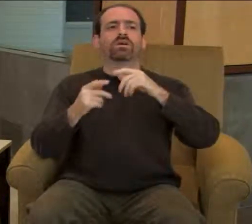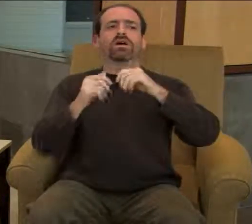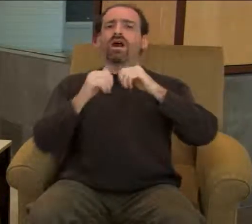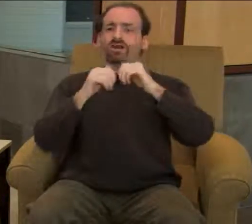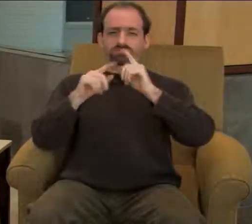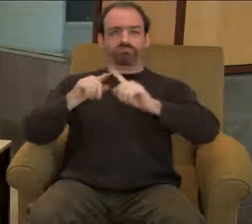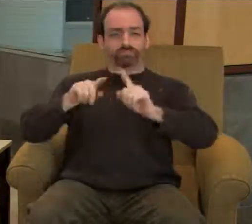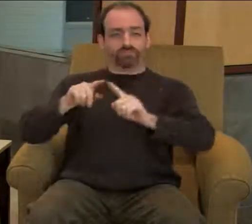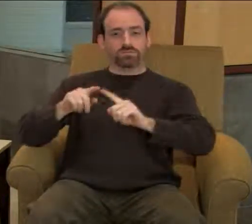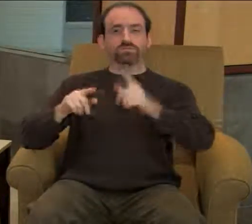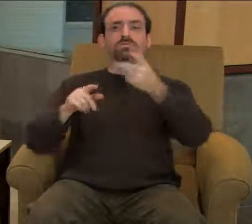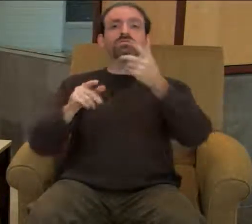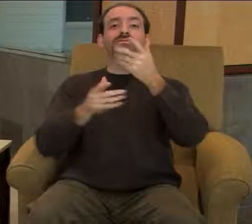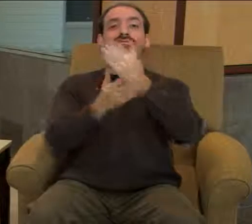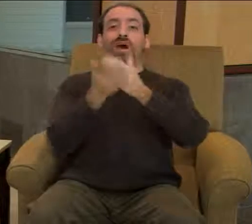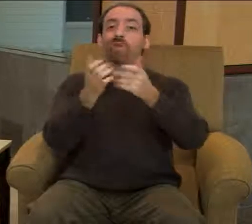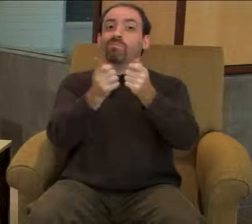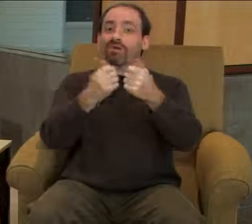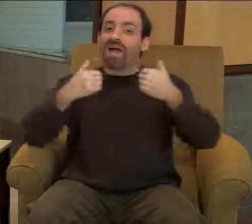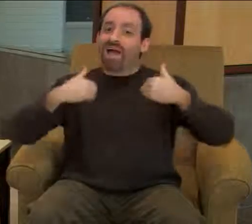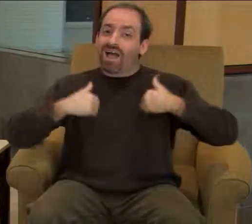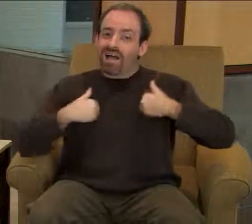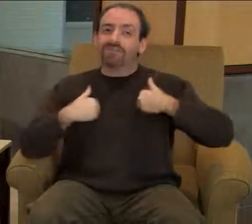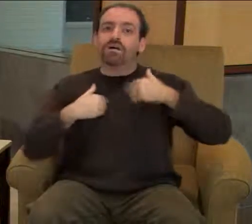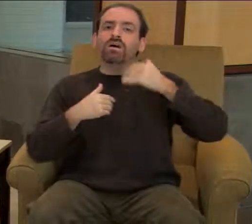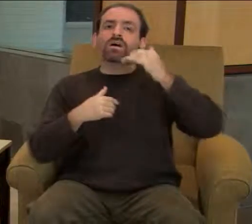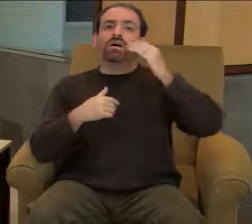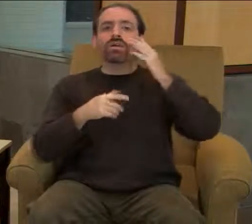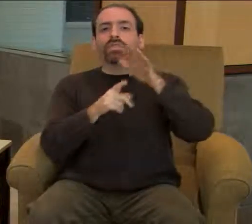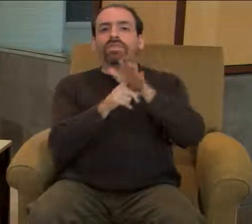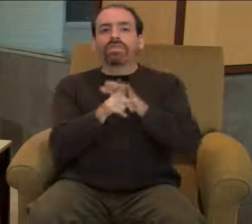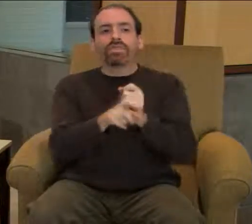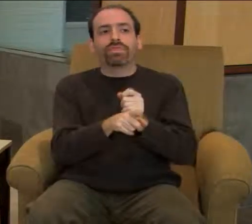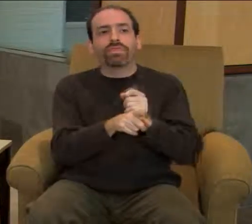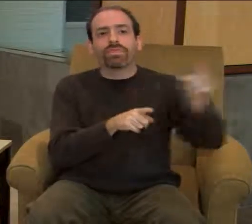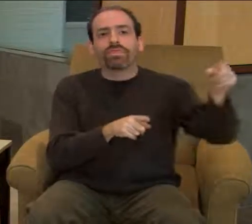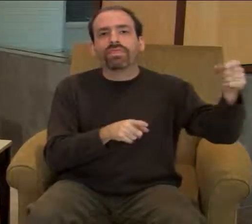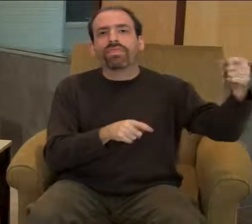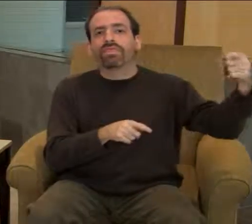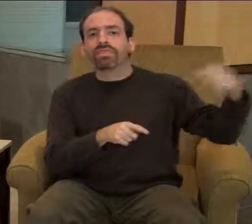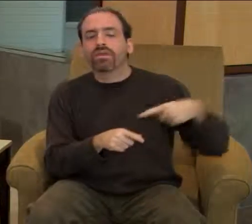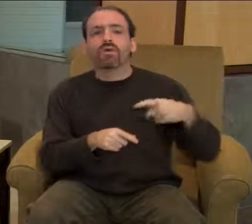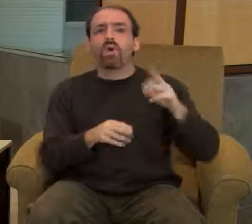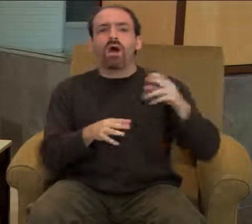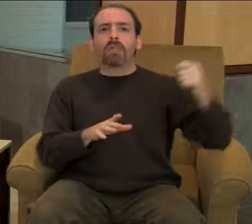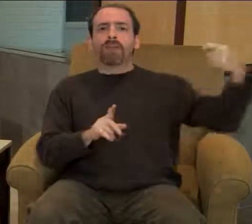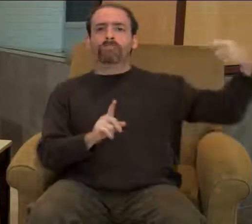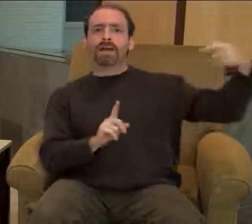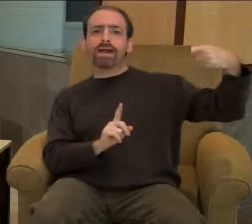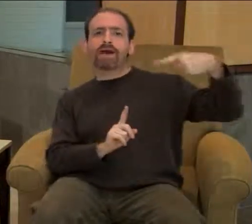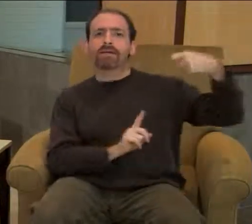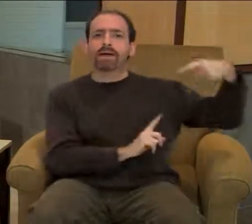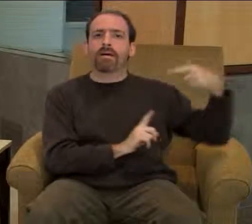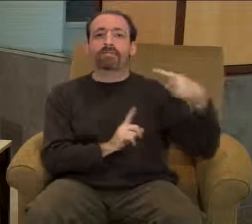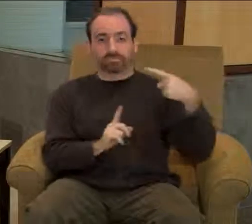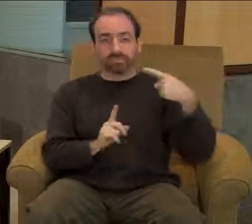and e-mail push capability to avoid delays in sending and receiving emails.